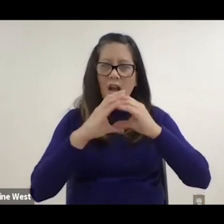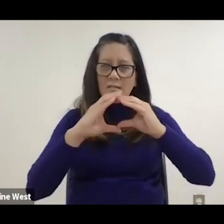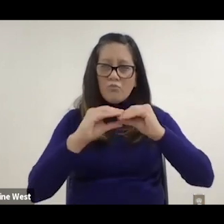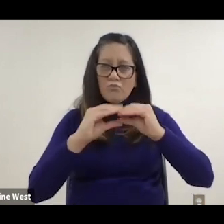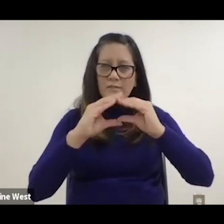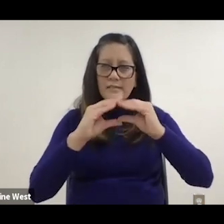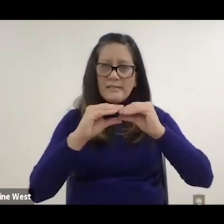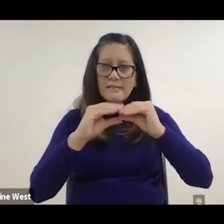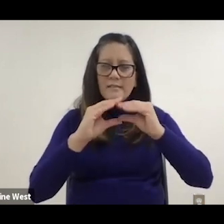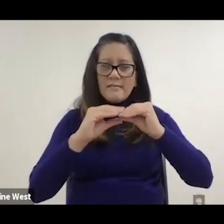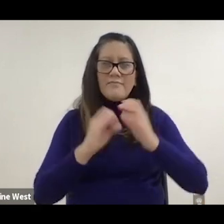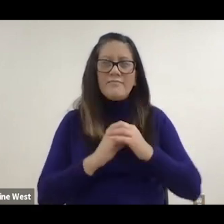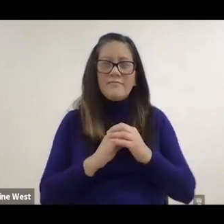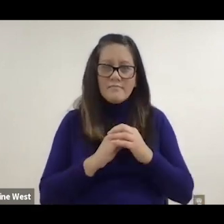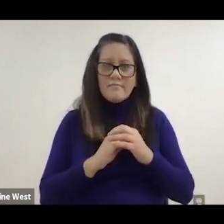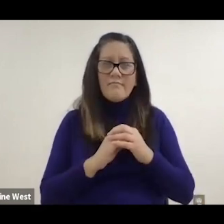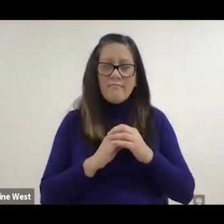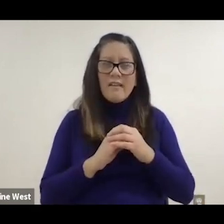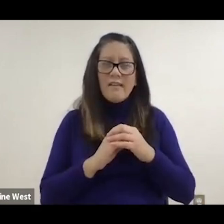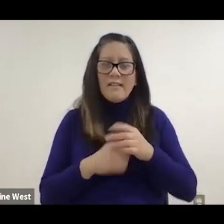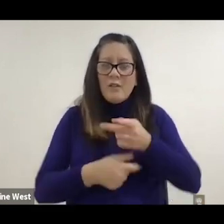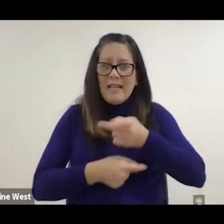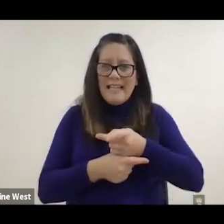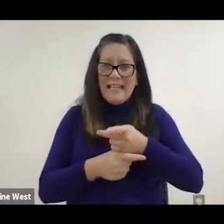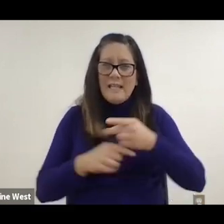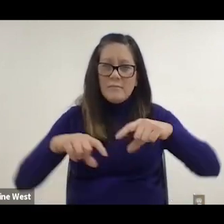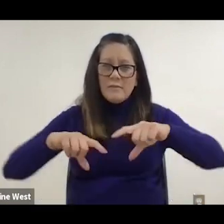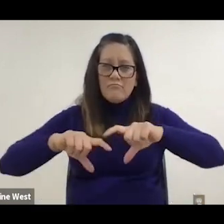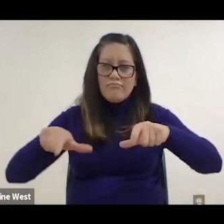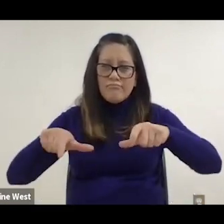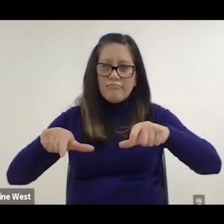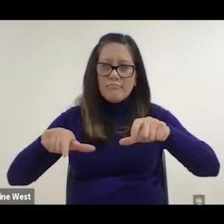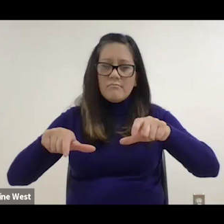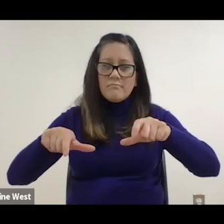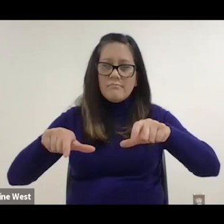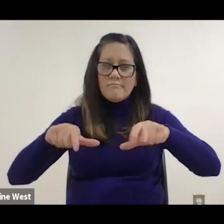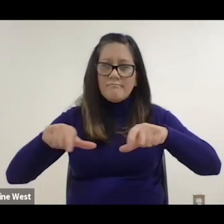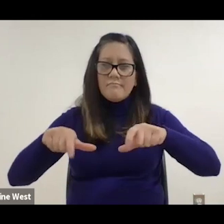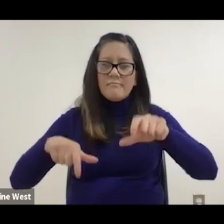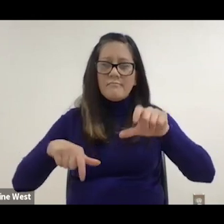Kind of bias the caster to go straight and it can make it much easier.